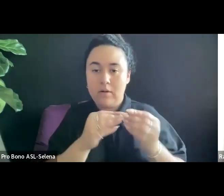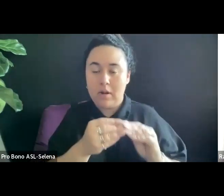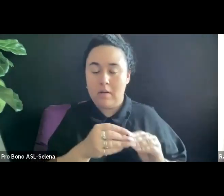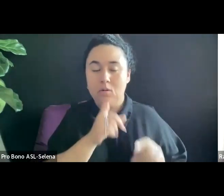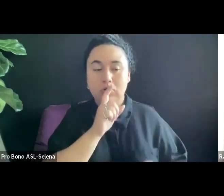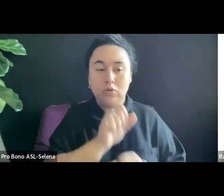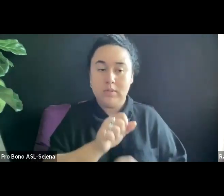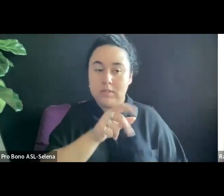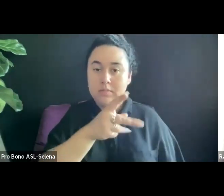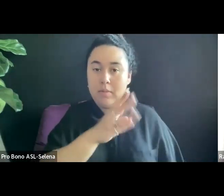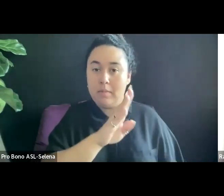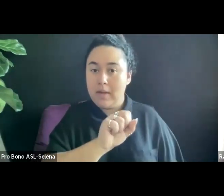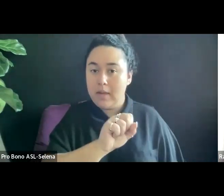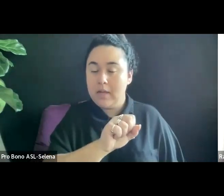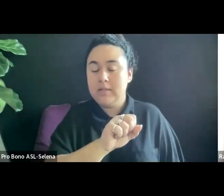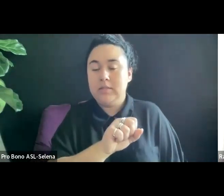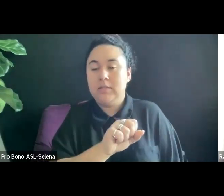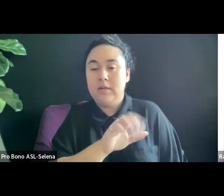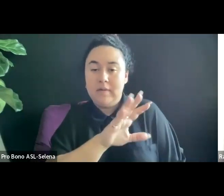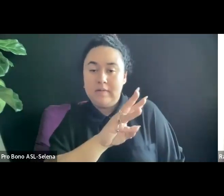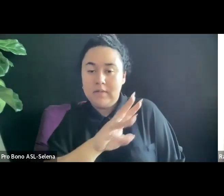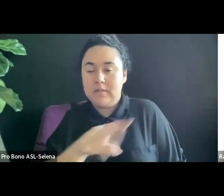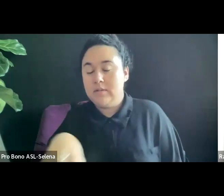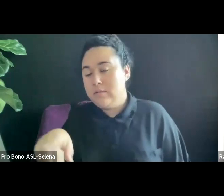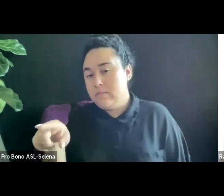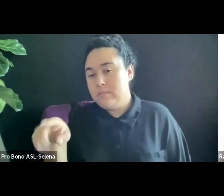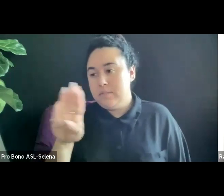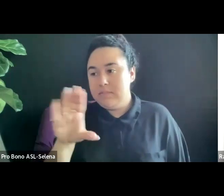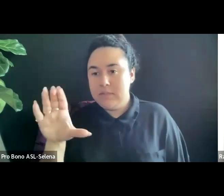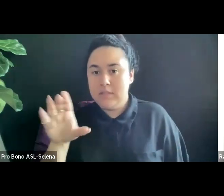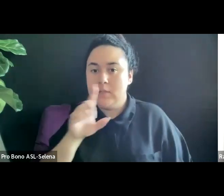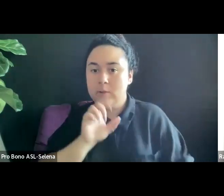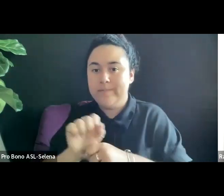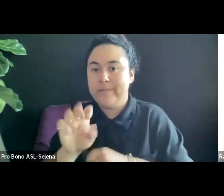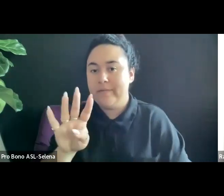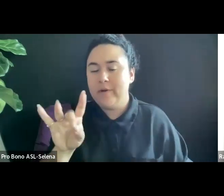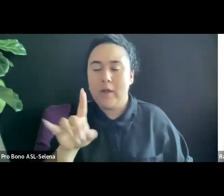HELP YOU W. ALWAYS CHECK TO MAKE SURE YOU HAVE THE MOST UP TO DATE INFORMATION.